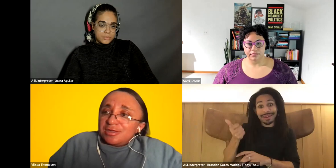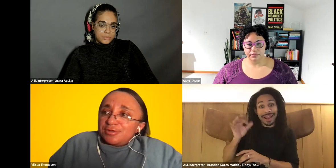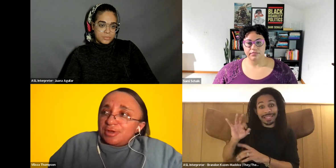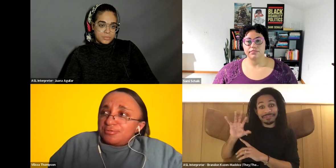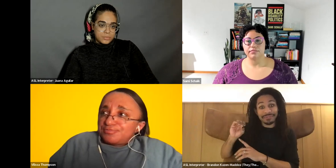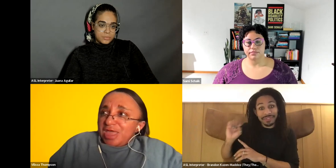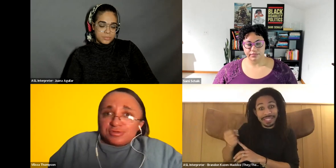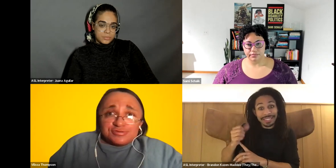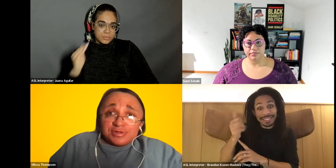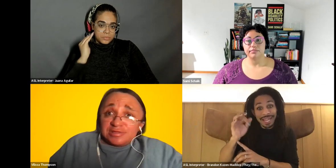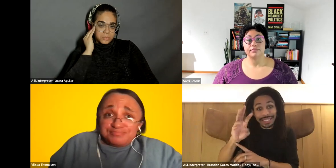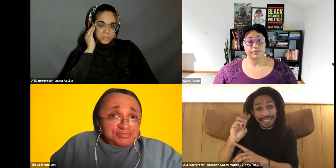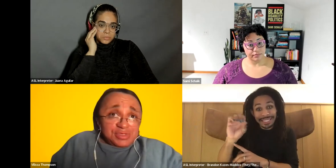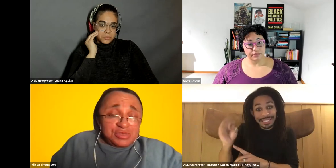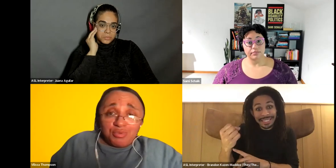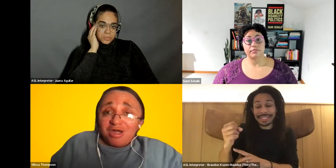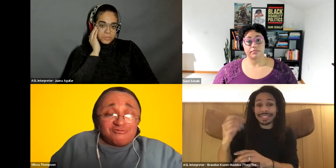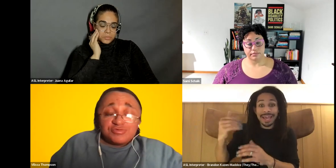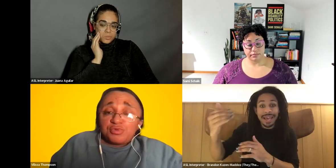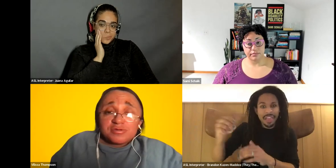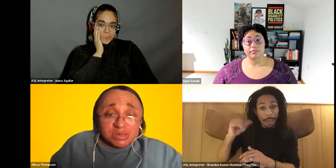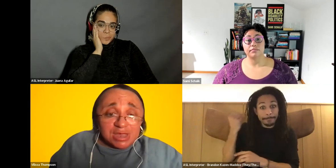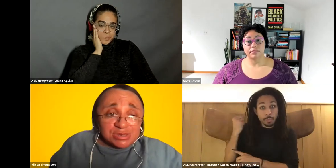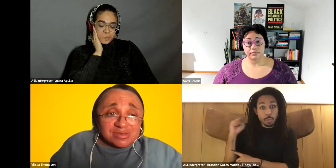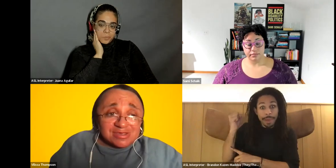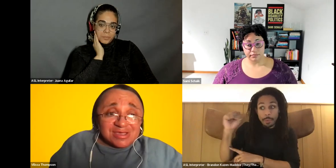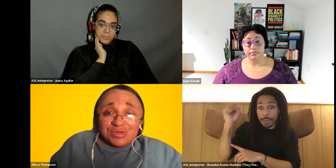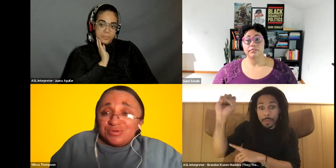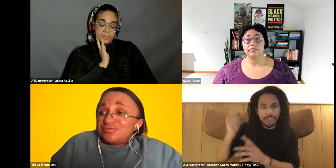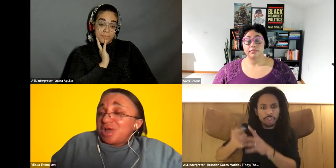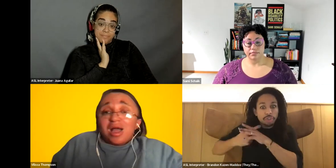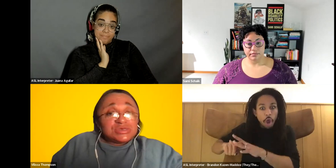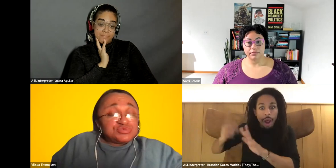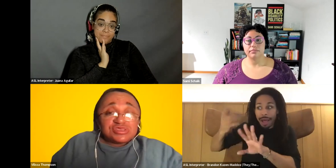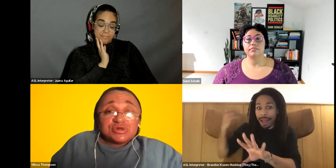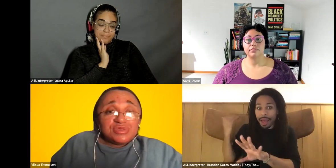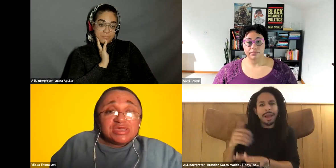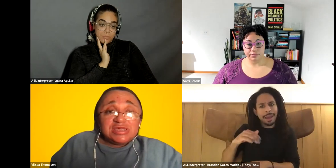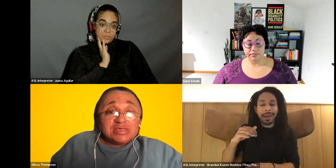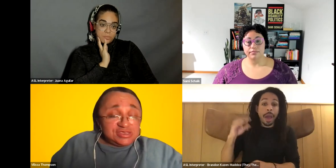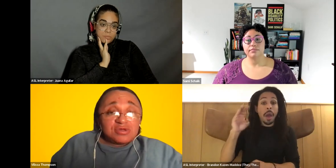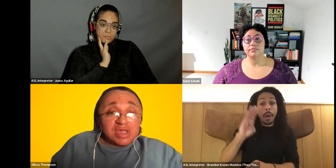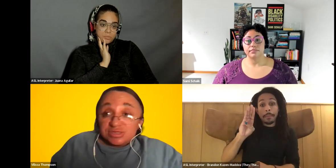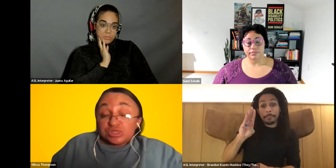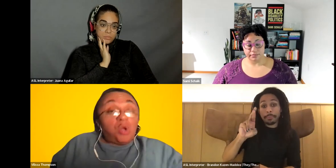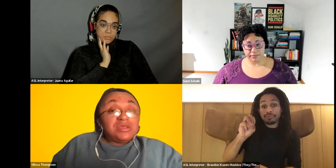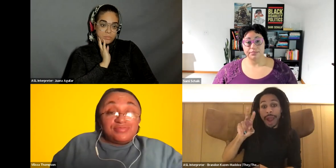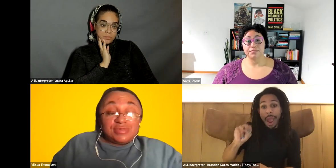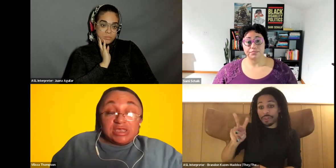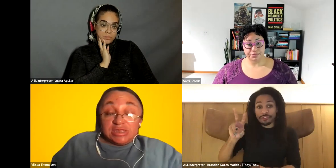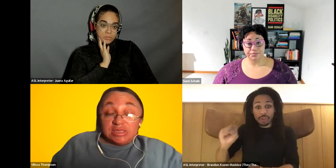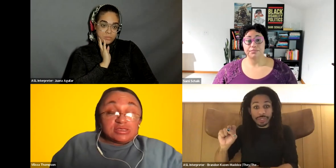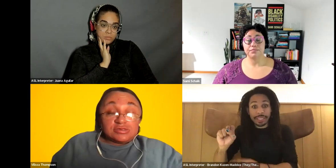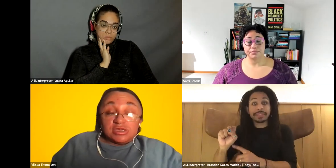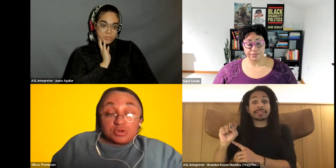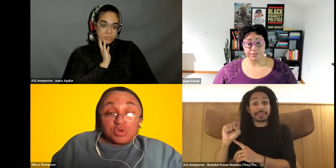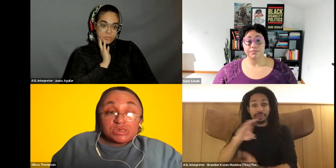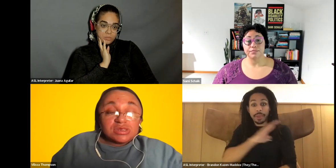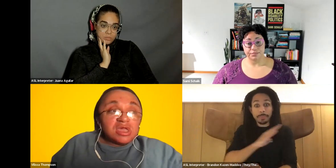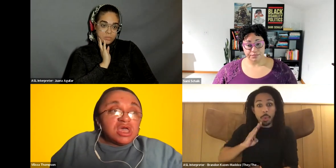Vilissa Thompson: You know. That was when the brown first Board of Education, you know, colleges were still being segregated just slowly getting into integration.